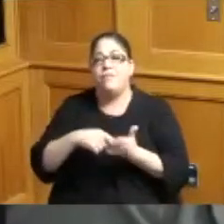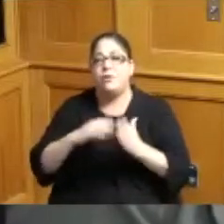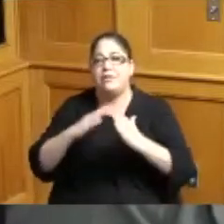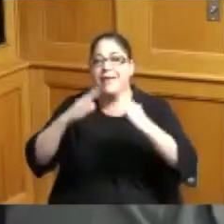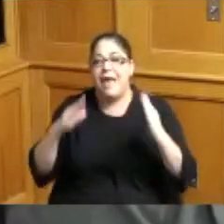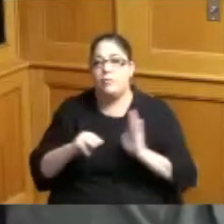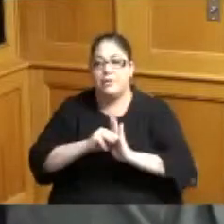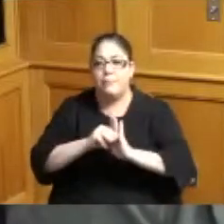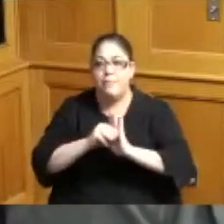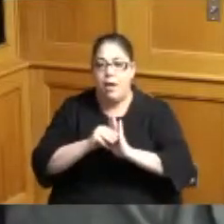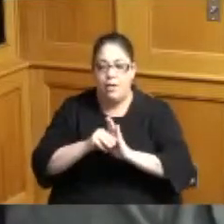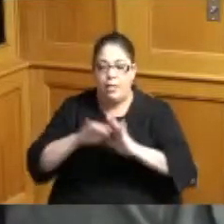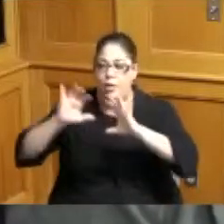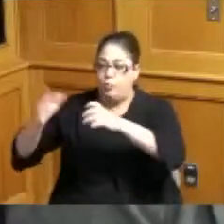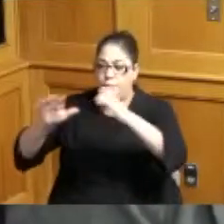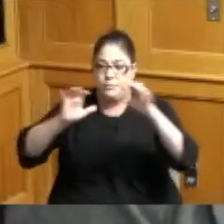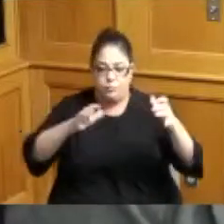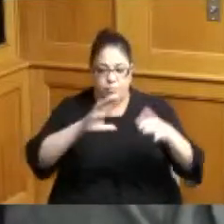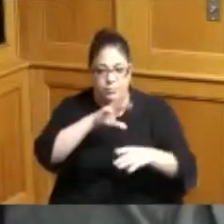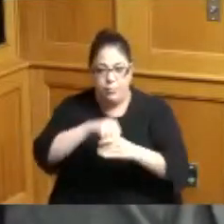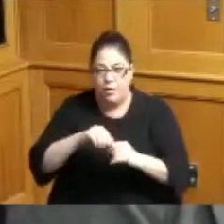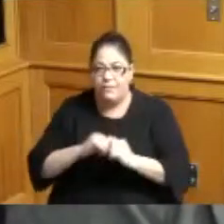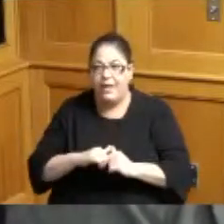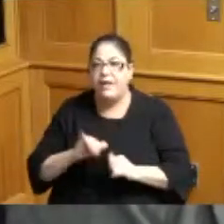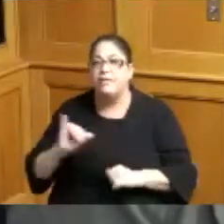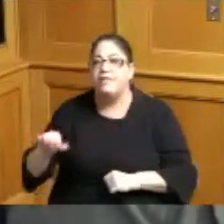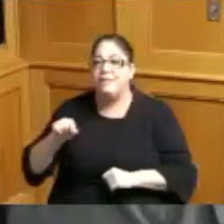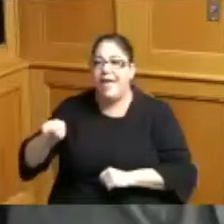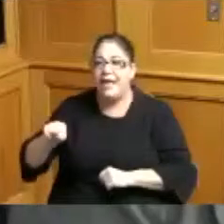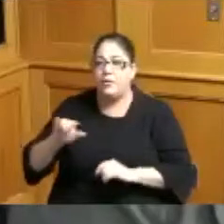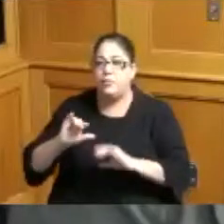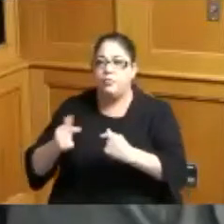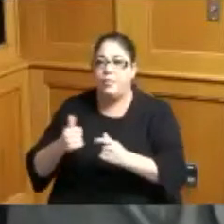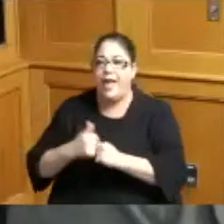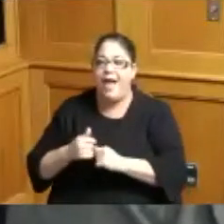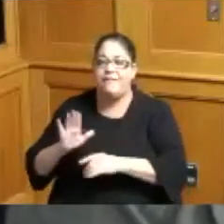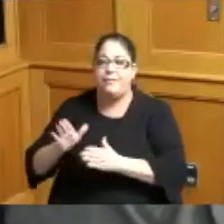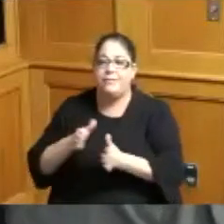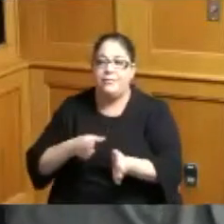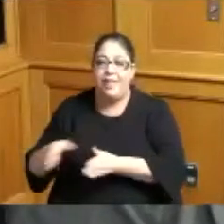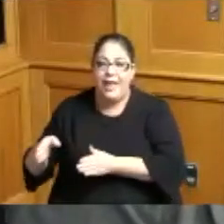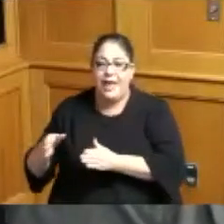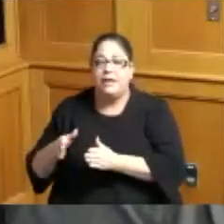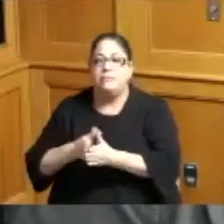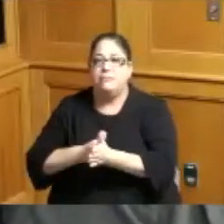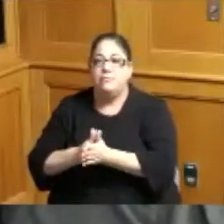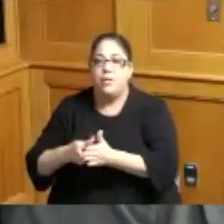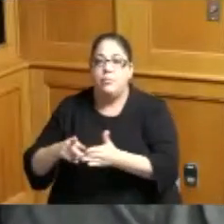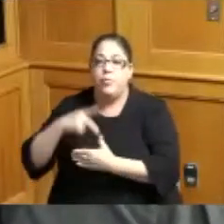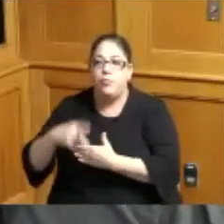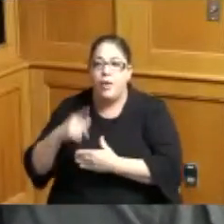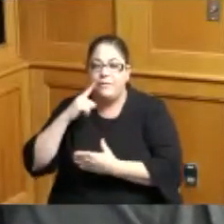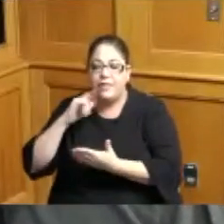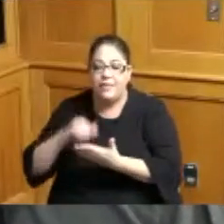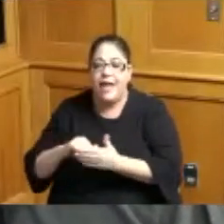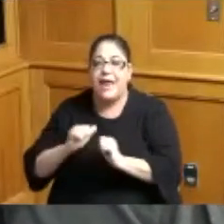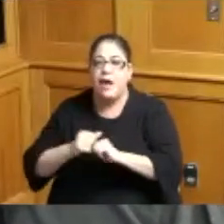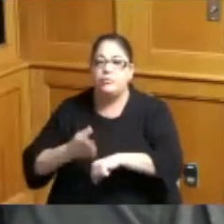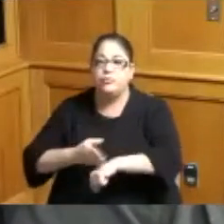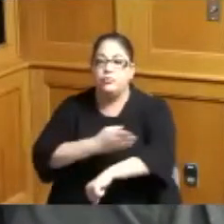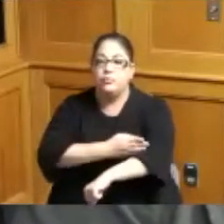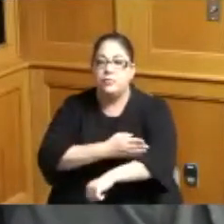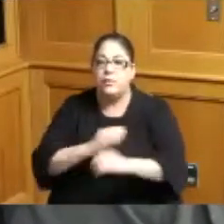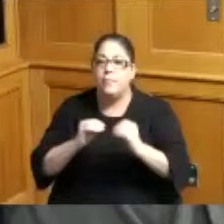groups a part of that they have a initiative to how can they increase black home ownership they're